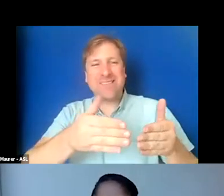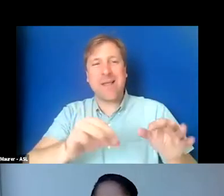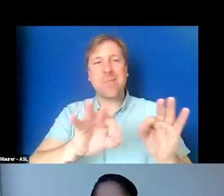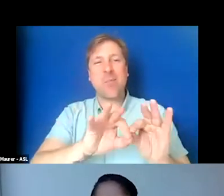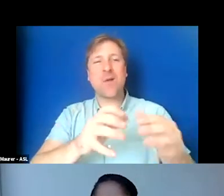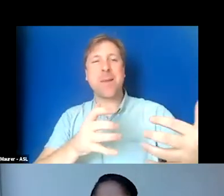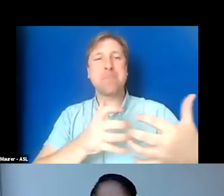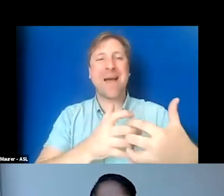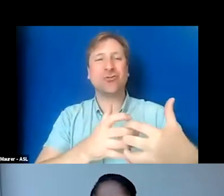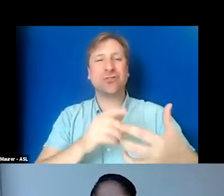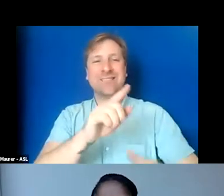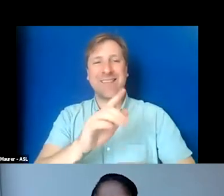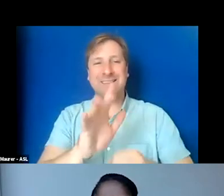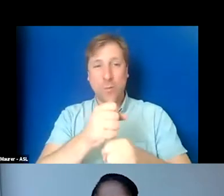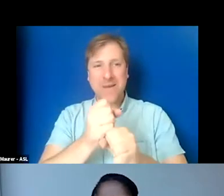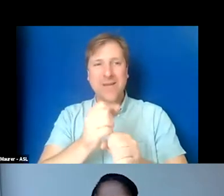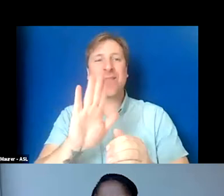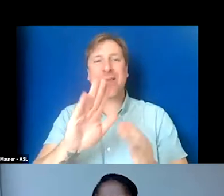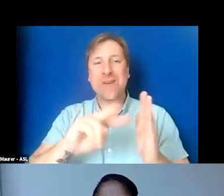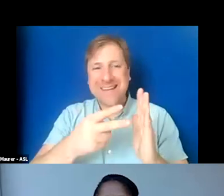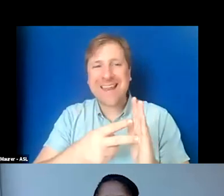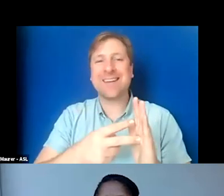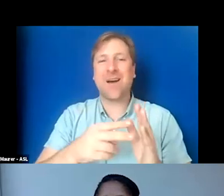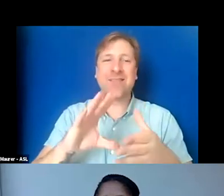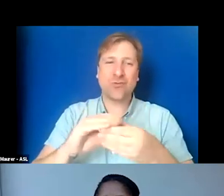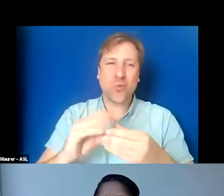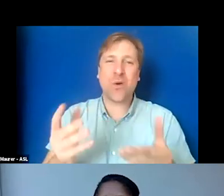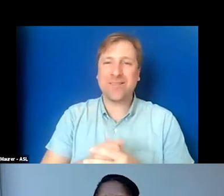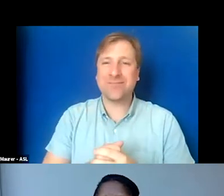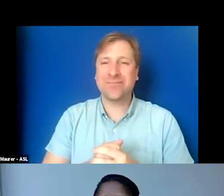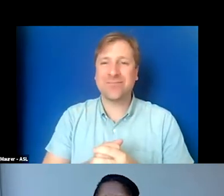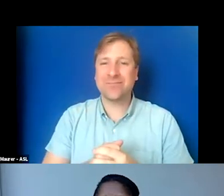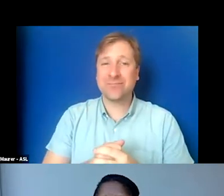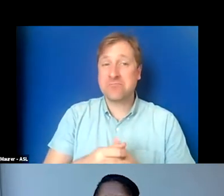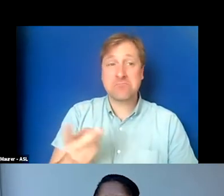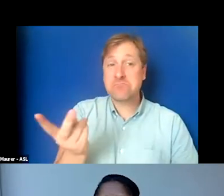the filmmaker's intent, and that's important for the story. Cheryl or Jade?